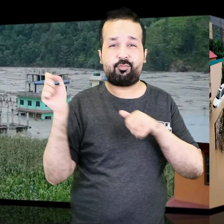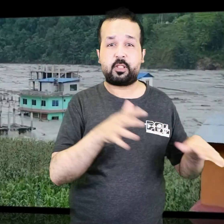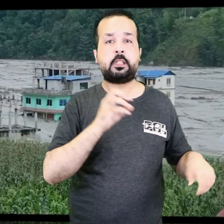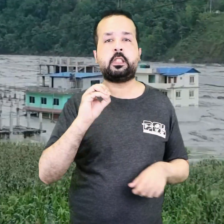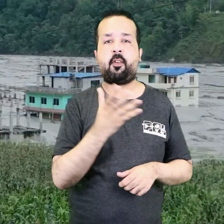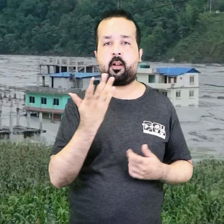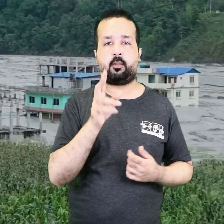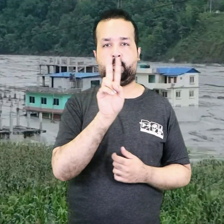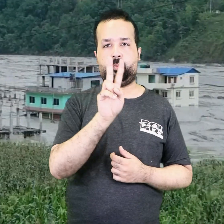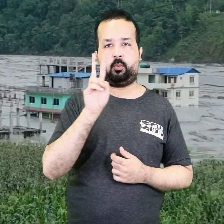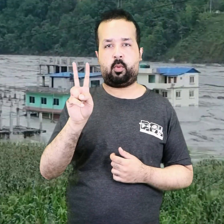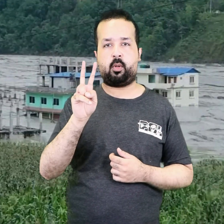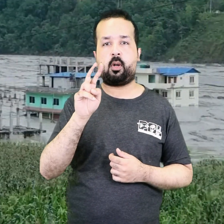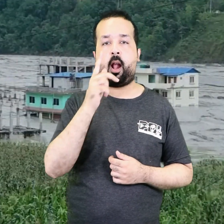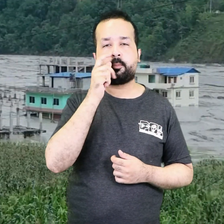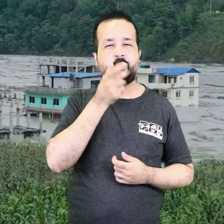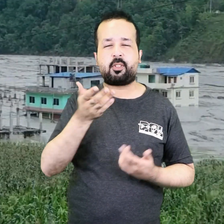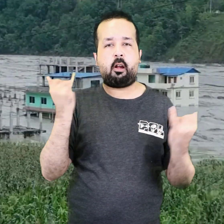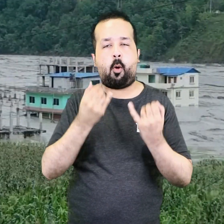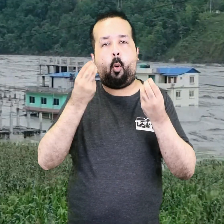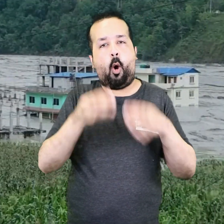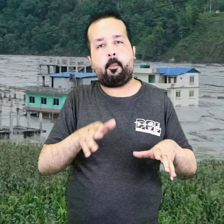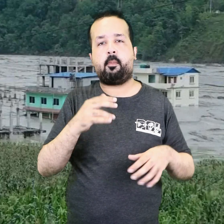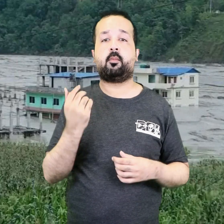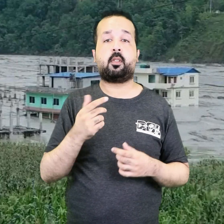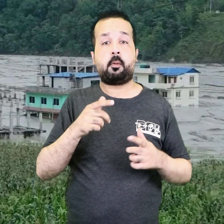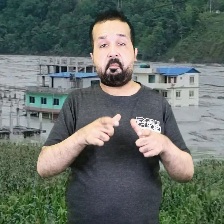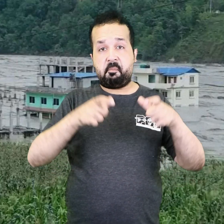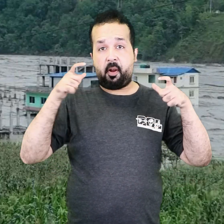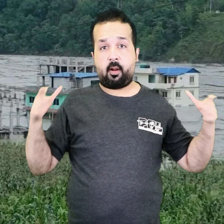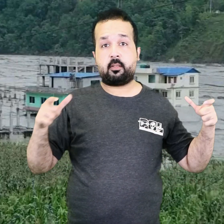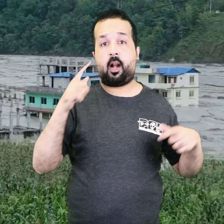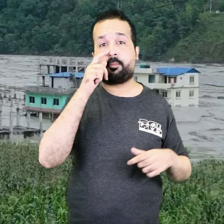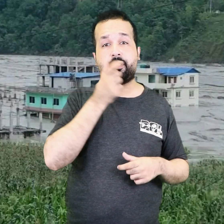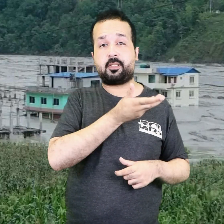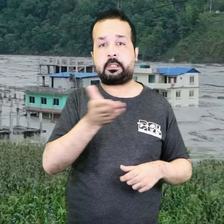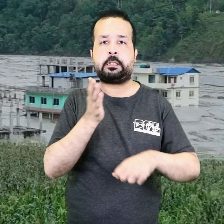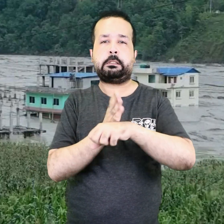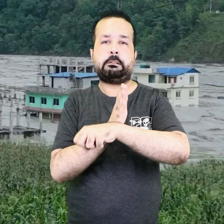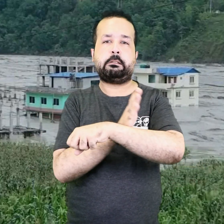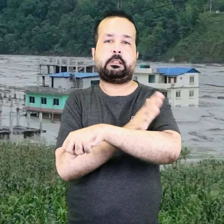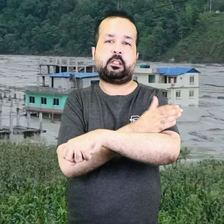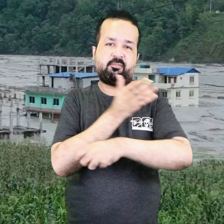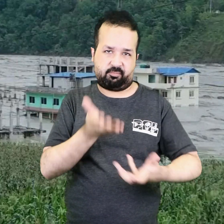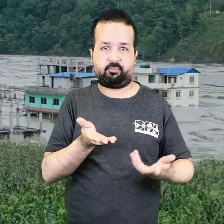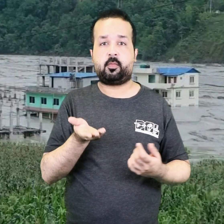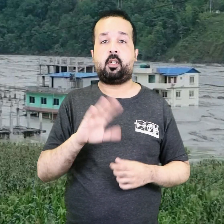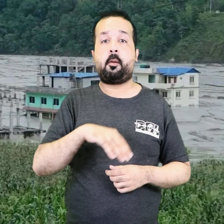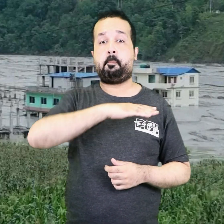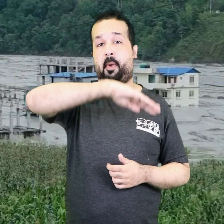Due to the flood, twenty-two people are missing, while a large number of citizens are injured.